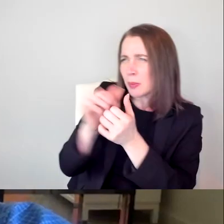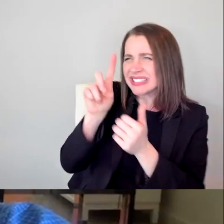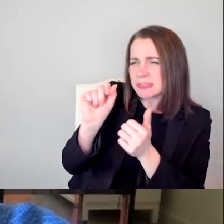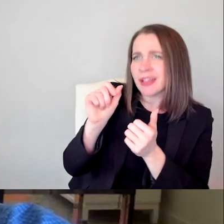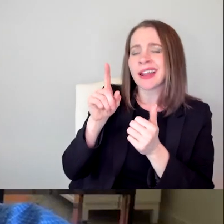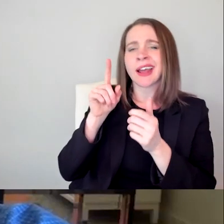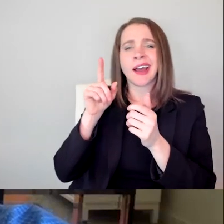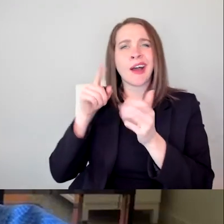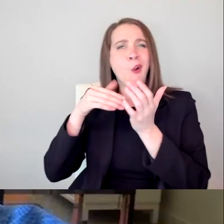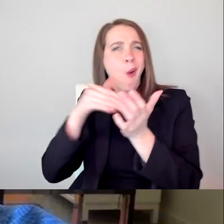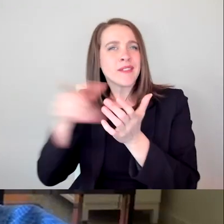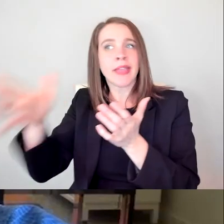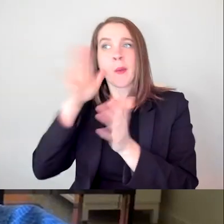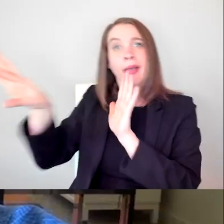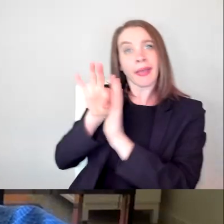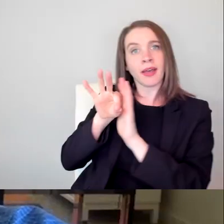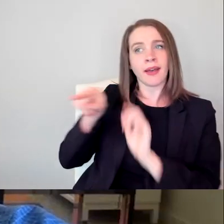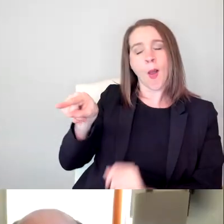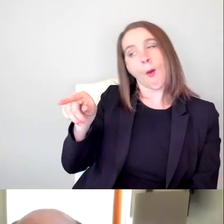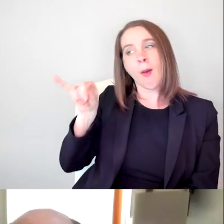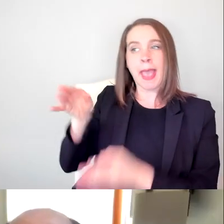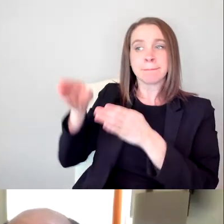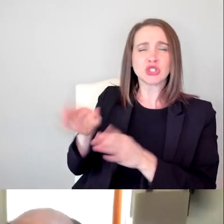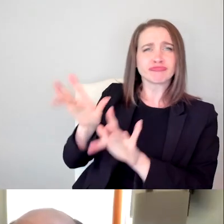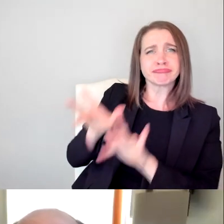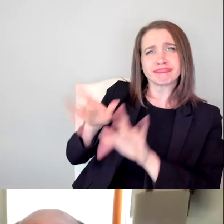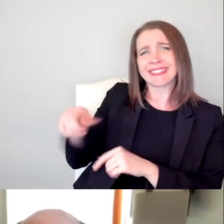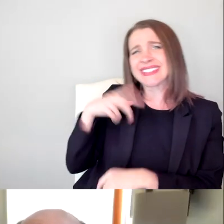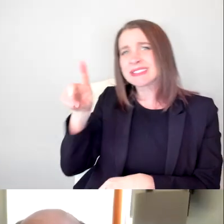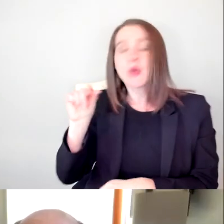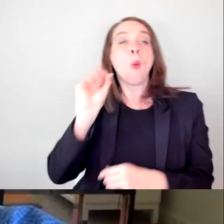The sad little man, or the devious little man, or something like that.